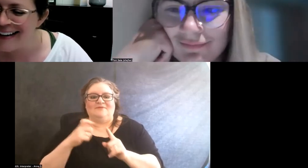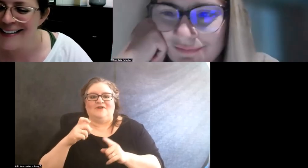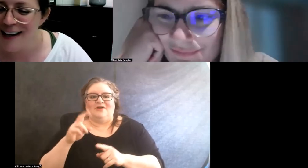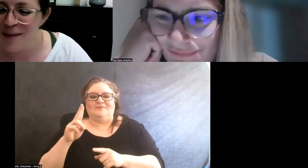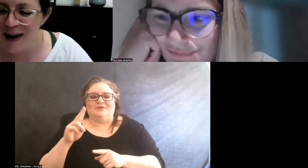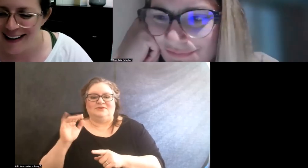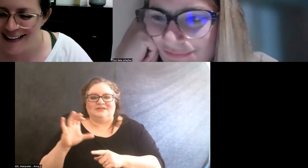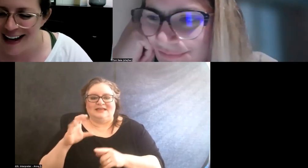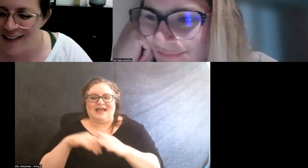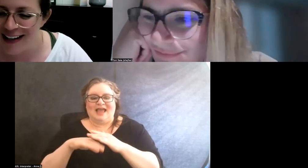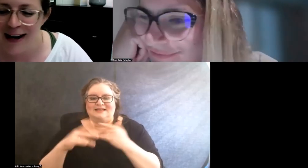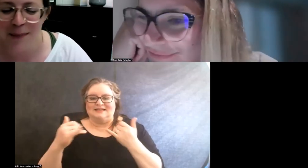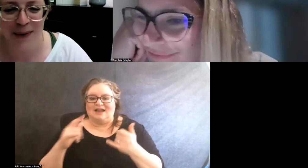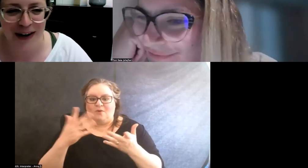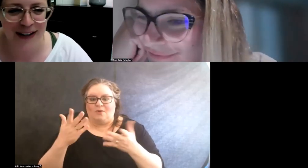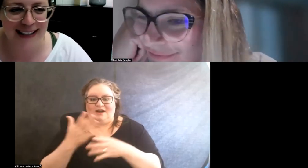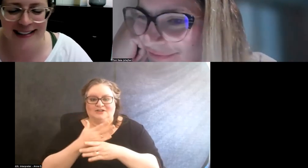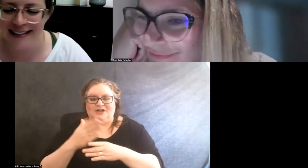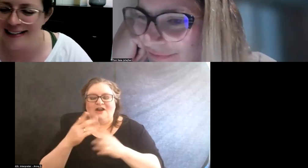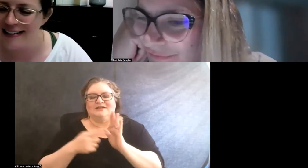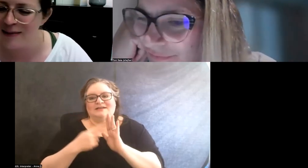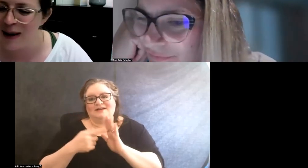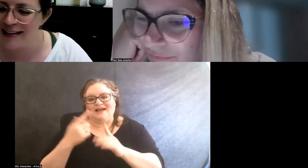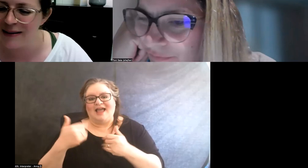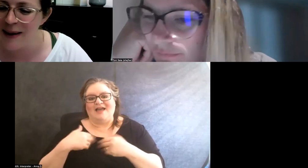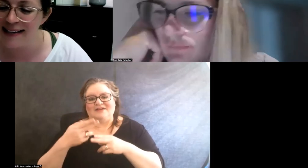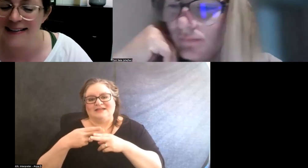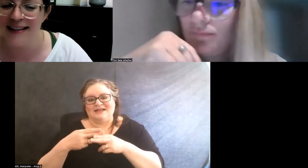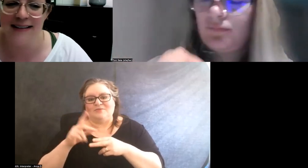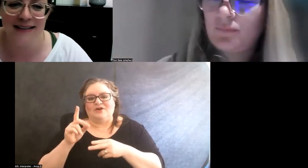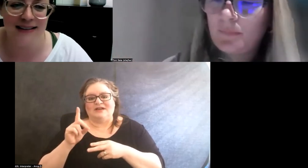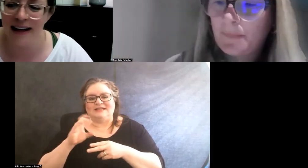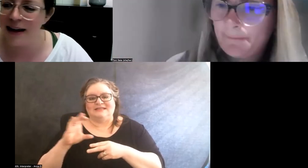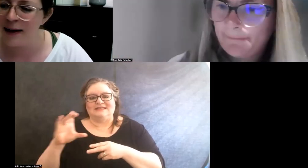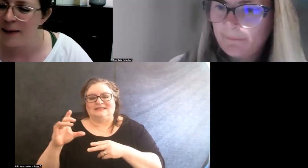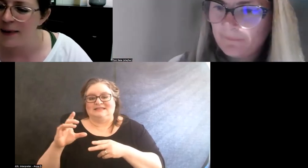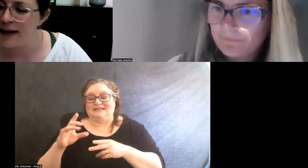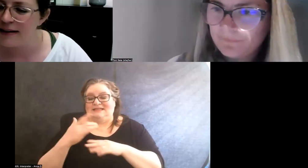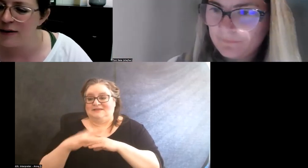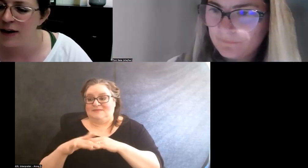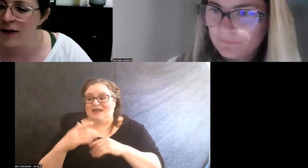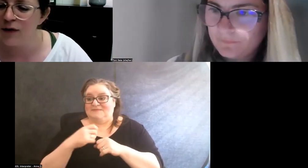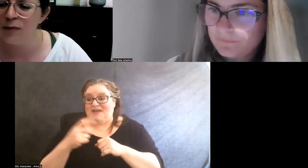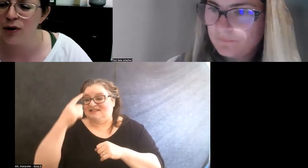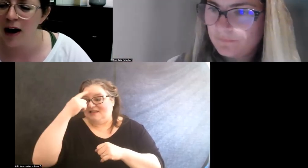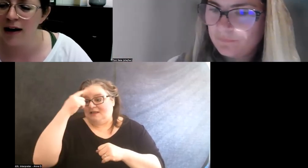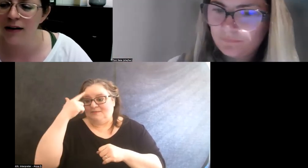In some ways, having a temporary DCC space makes sense because you can learn from trial